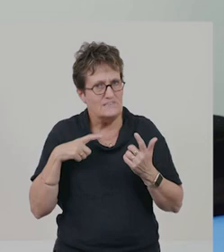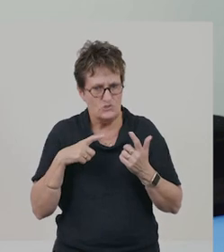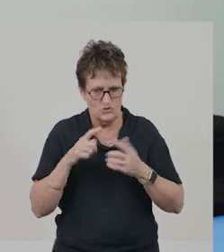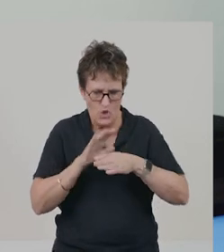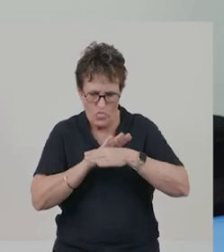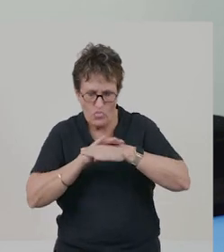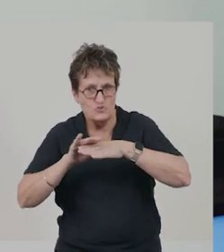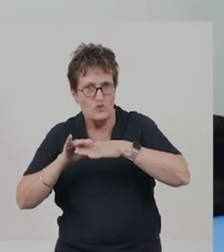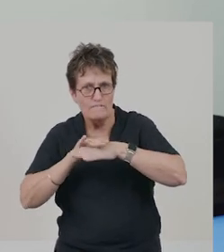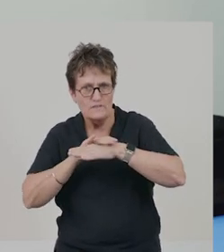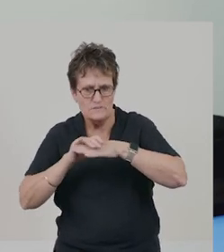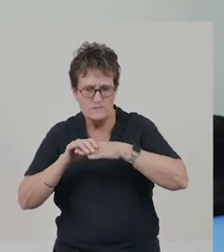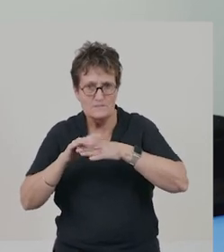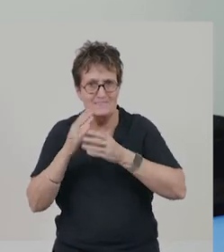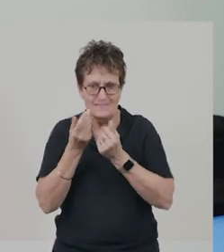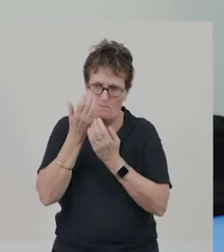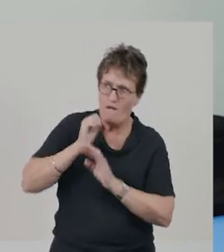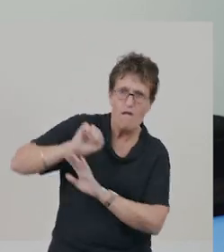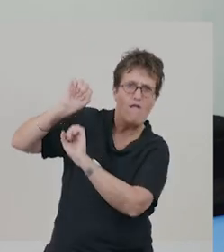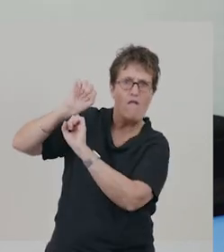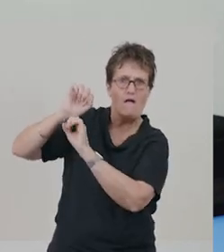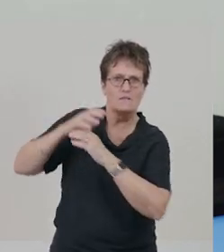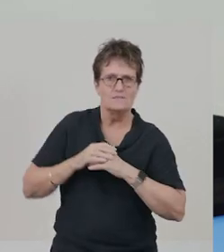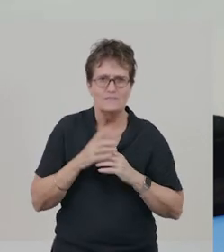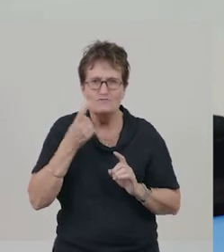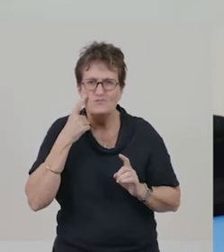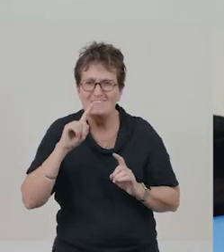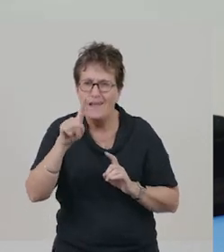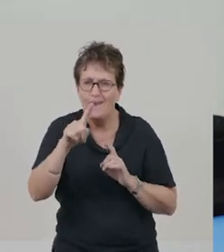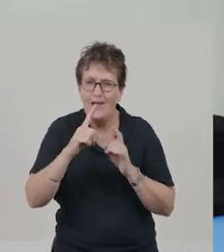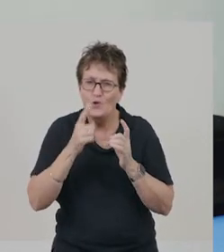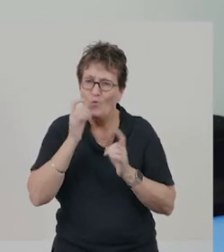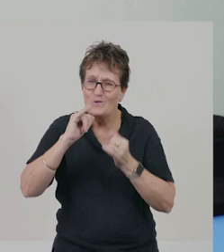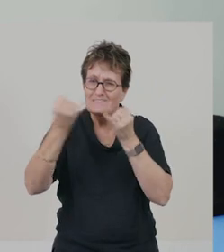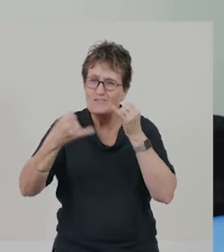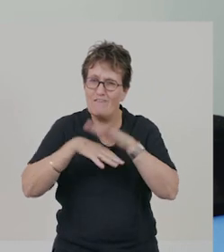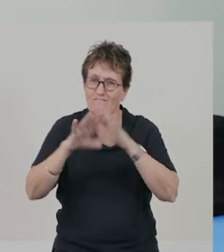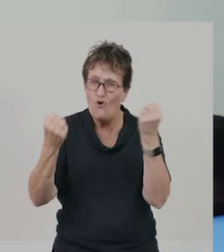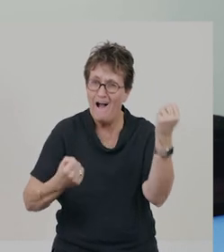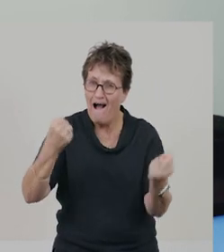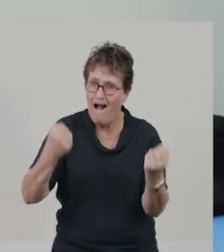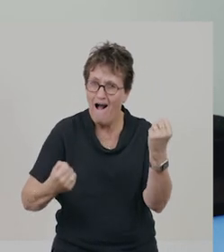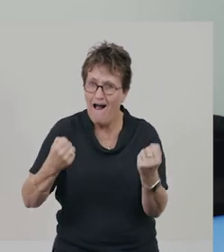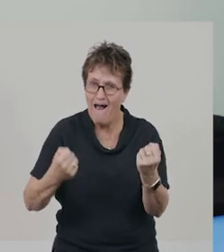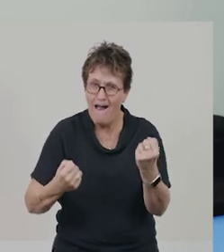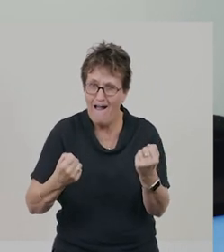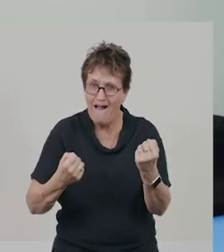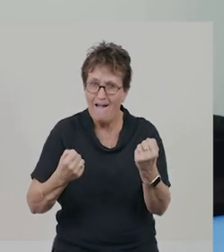Some heat is reflected away by shiny material. Have you seen the silver reflective sun screens,